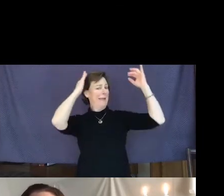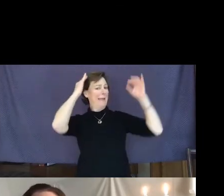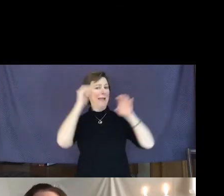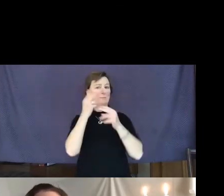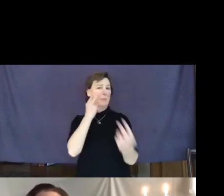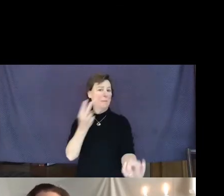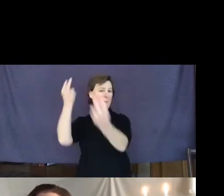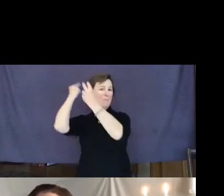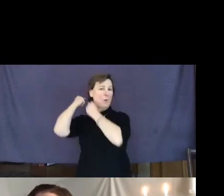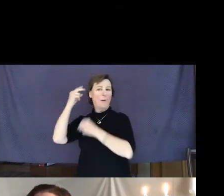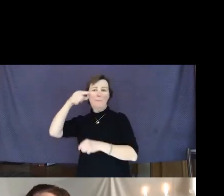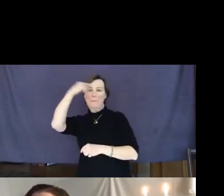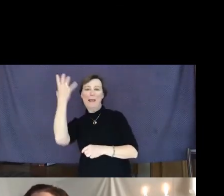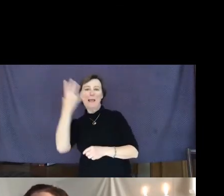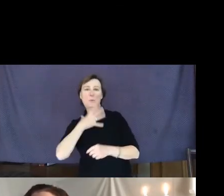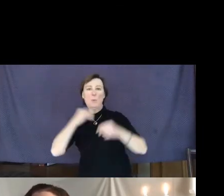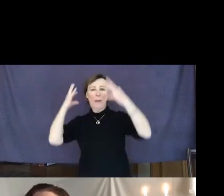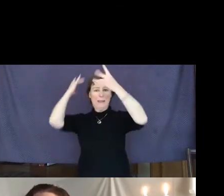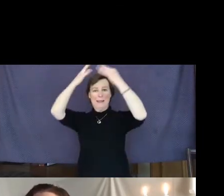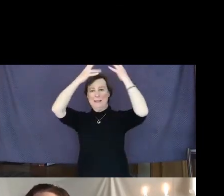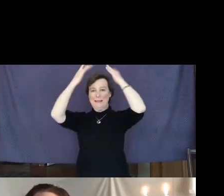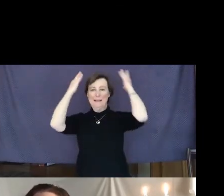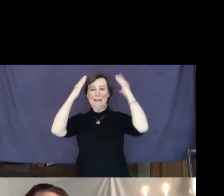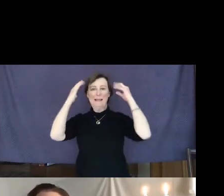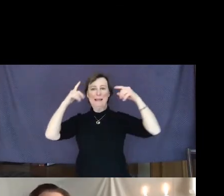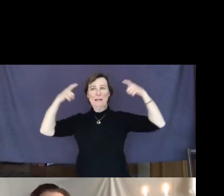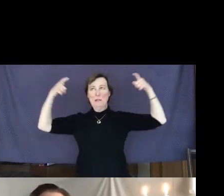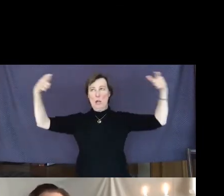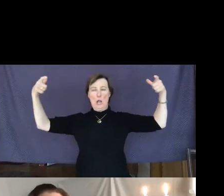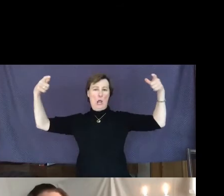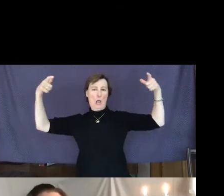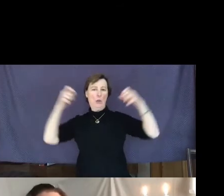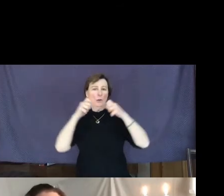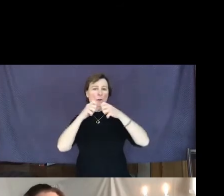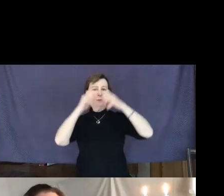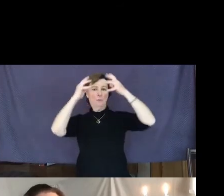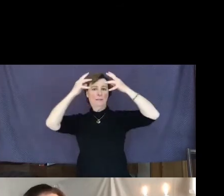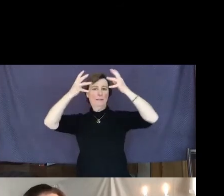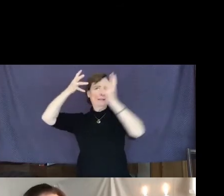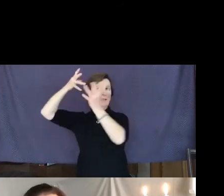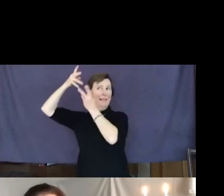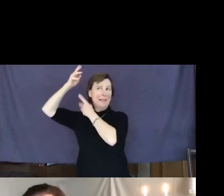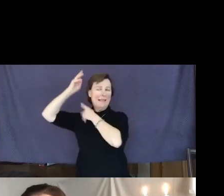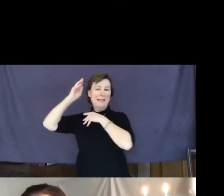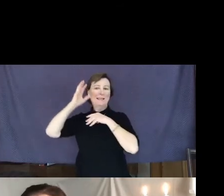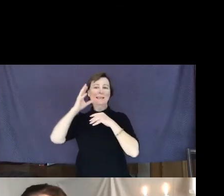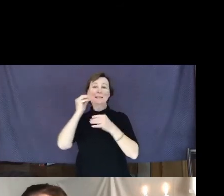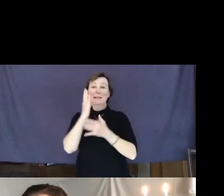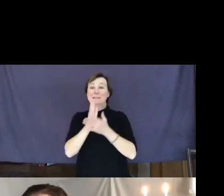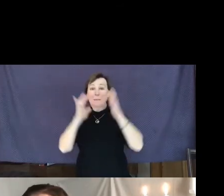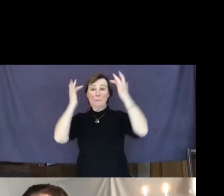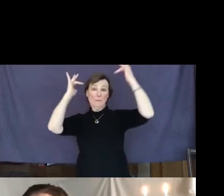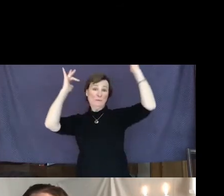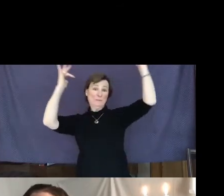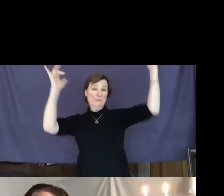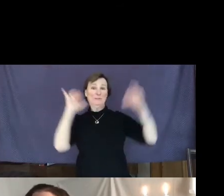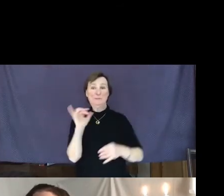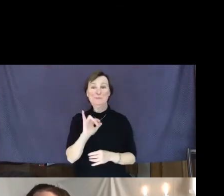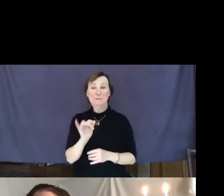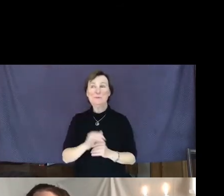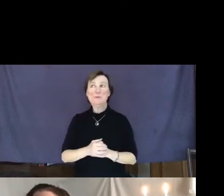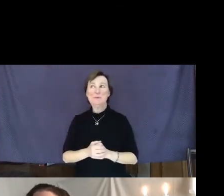white patterned, large rim with a little lace and I believe some black jewels.